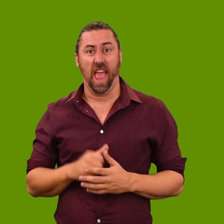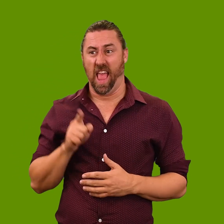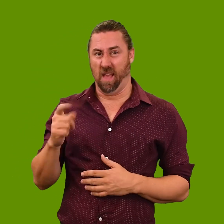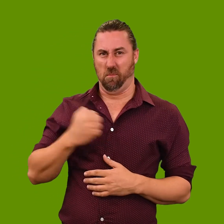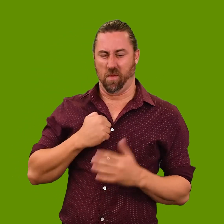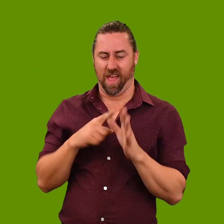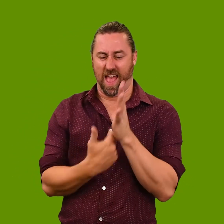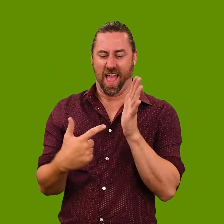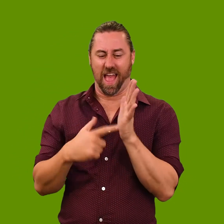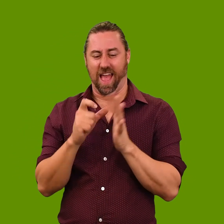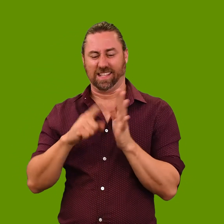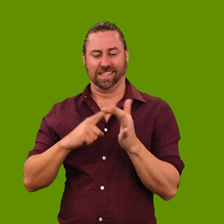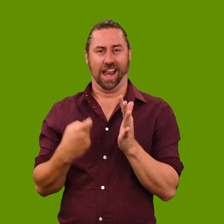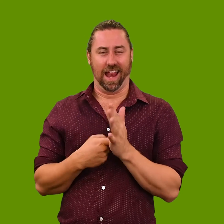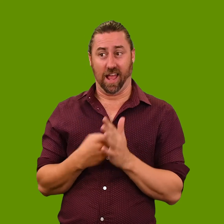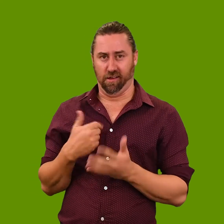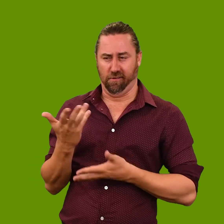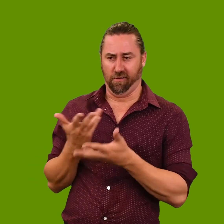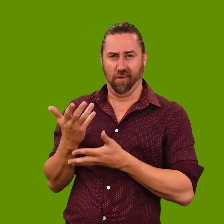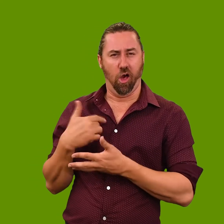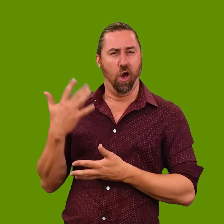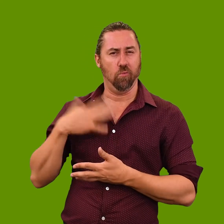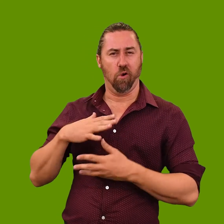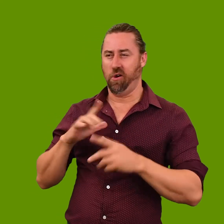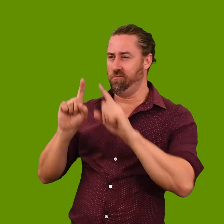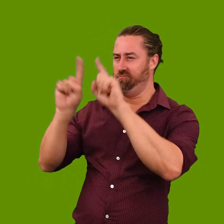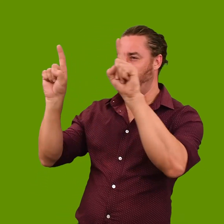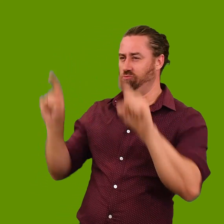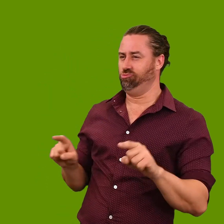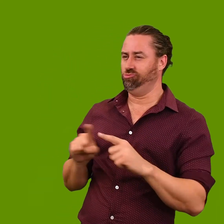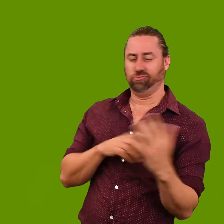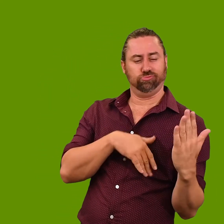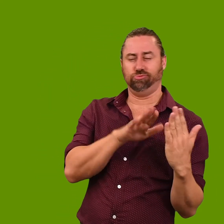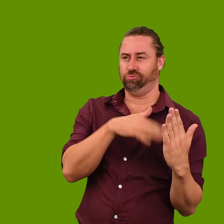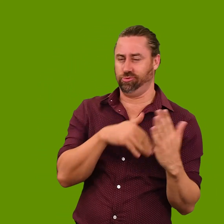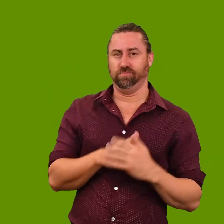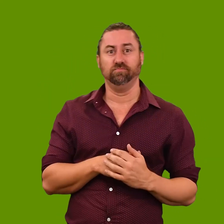‘Now that he is also my art dealer, I decided to paint his portrait.